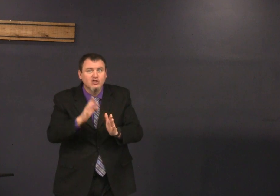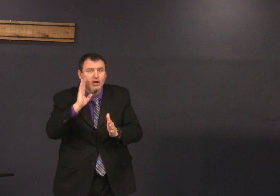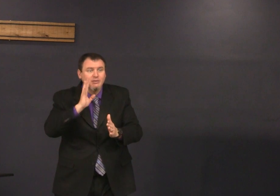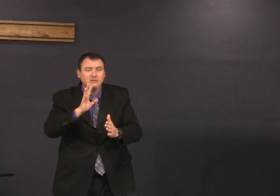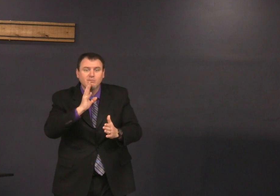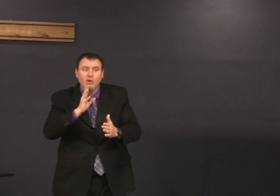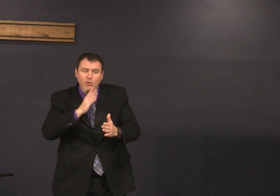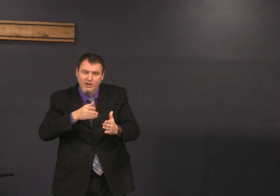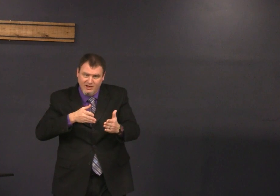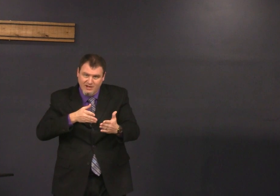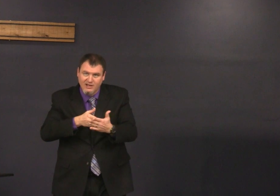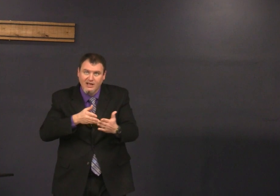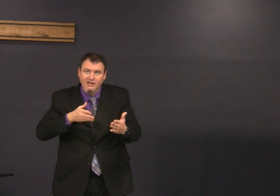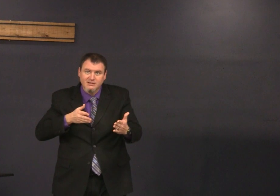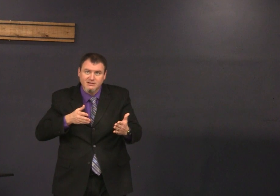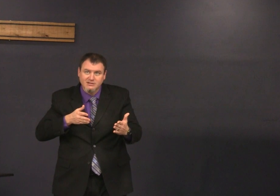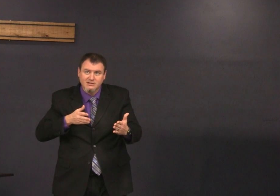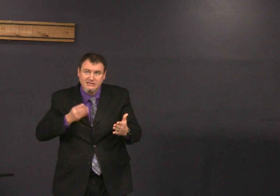and for a sign which shall be spoken against